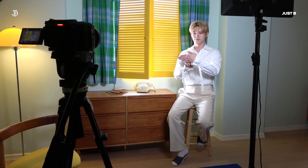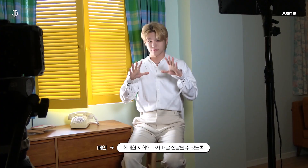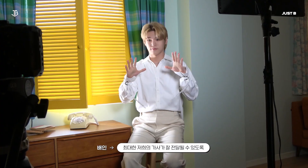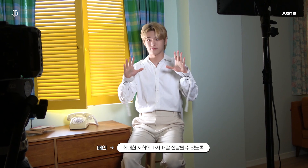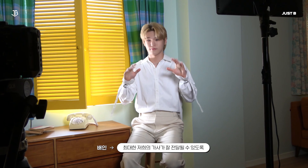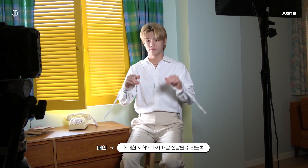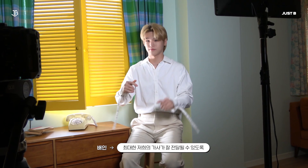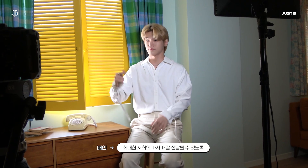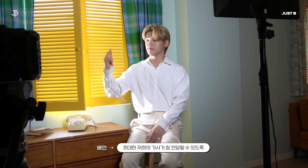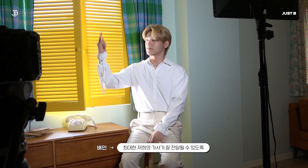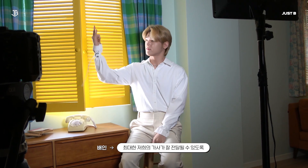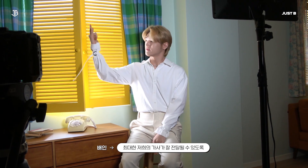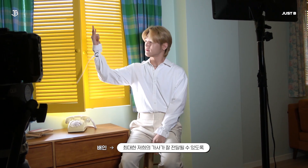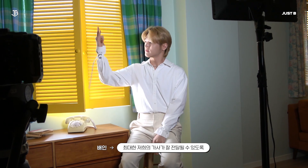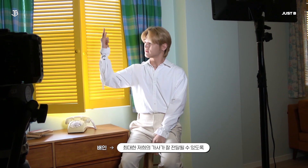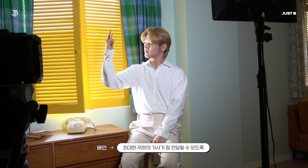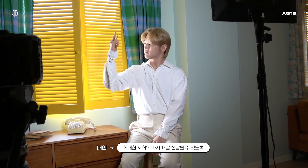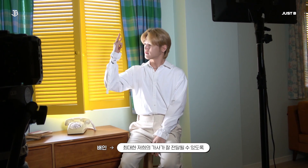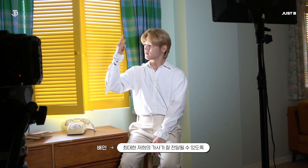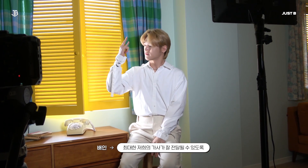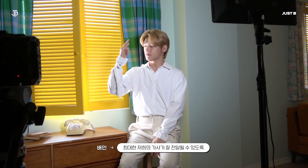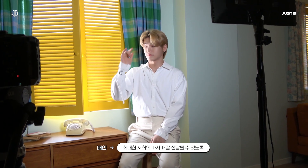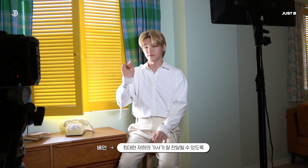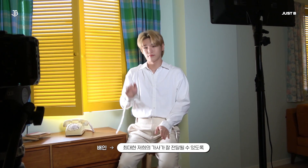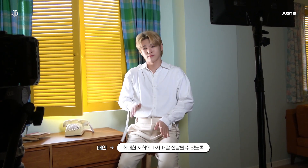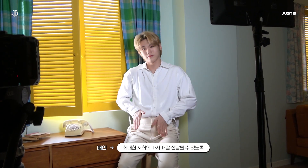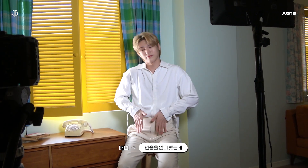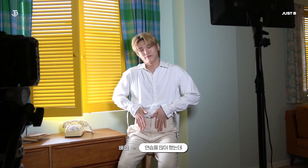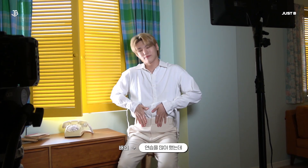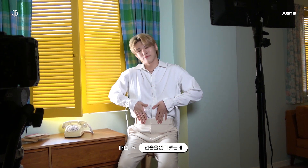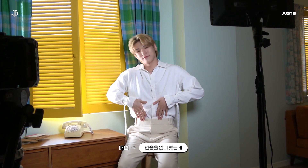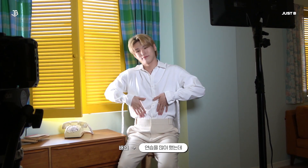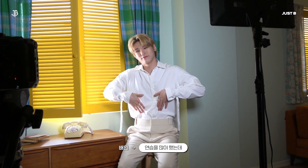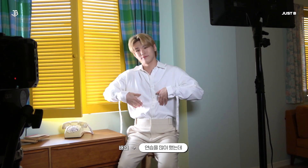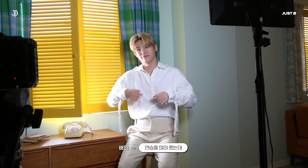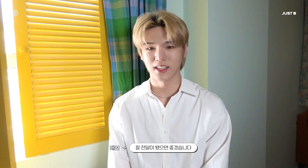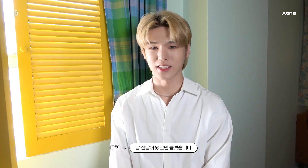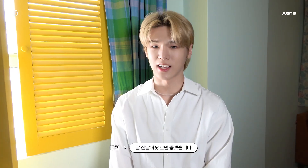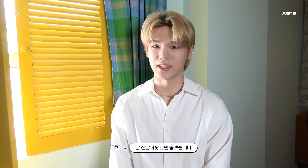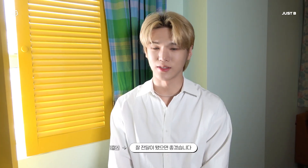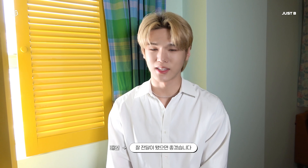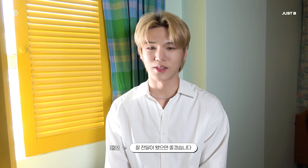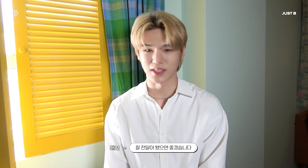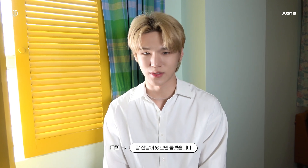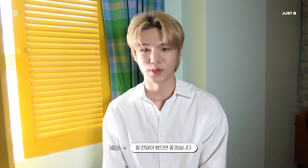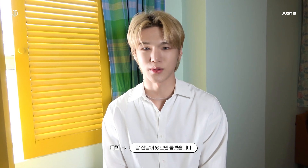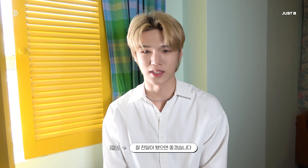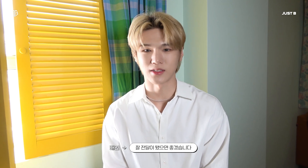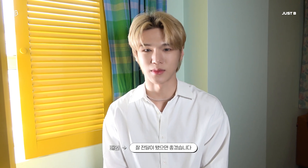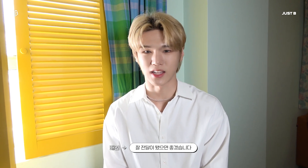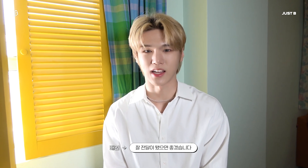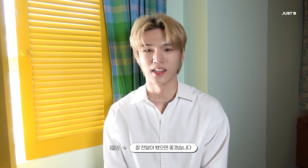We've been practicing a lot so we can communicate our lyrics as effectively as we can We hope it gets delivered as intended